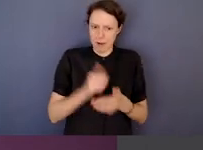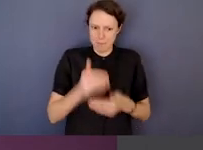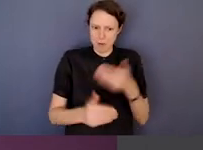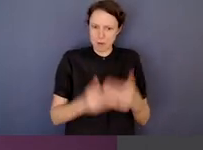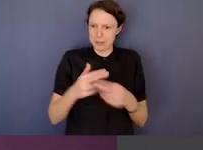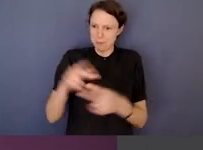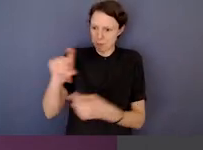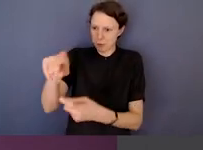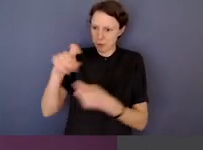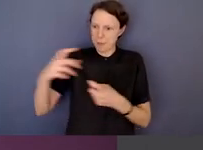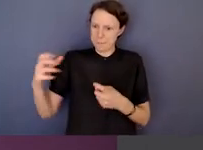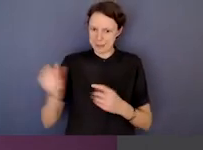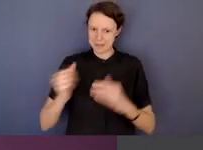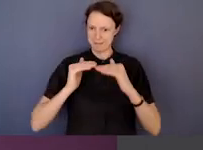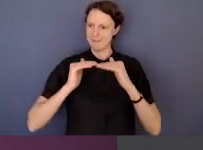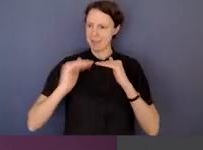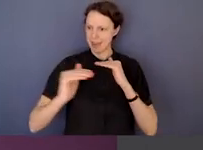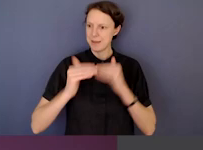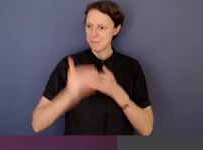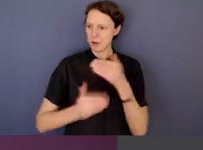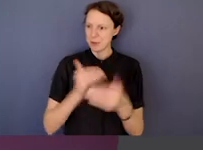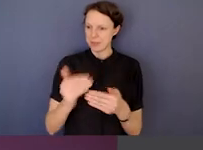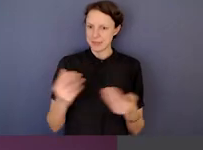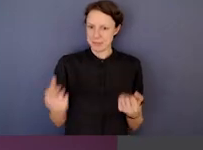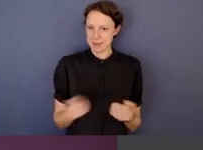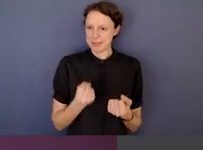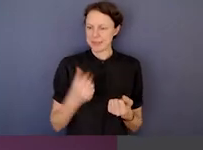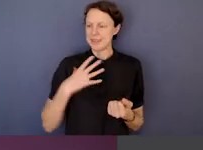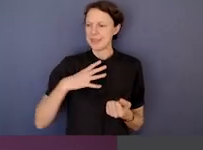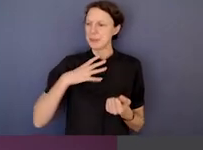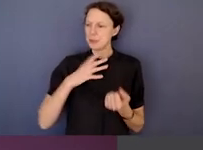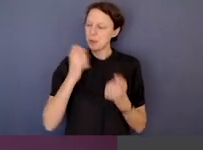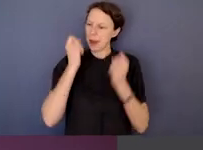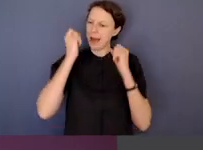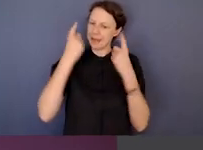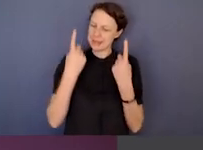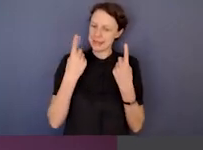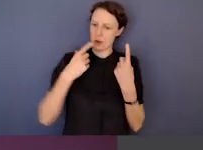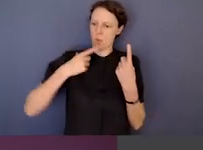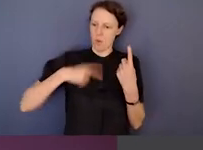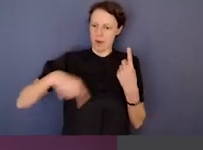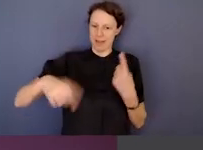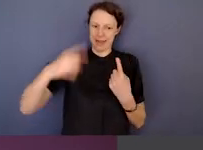all integrity agencies is to just have to explain that why do these things matter?